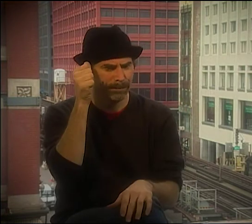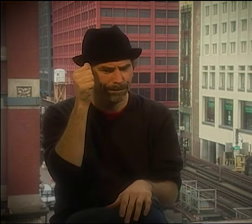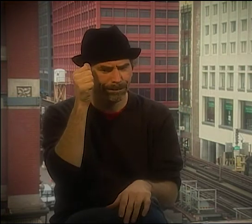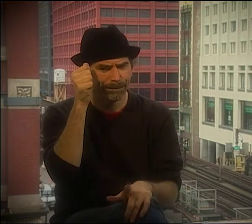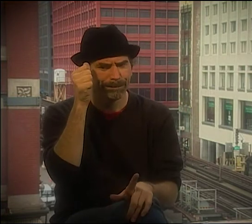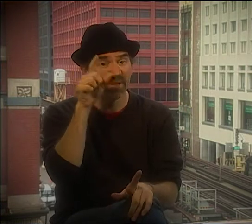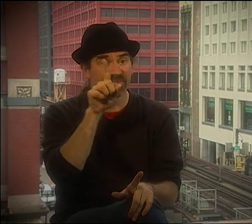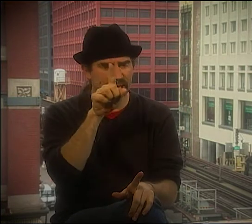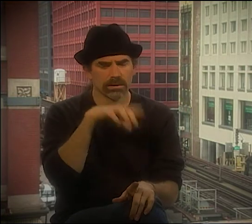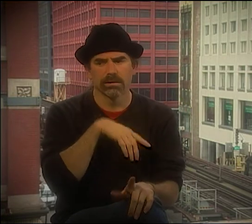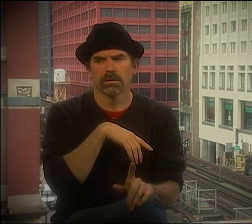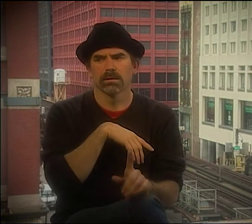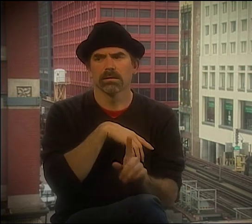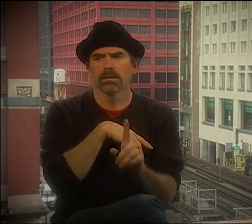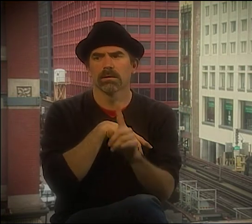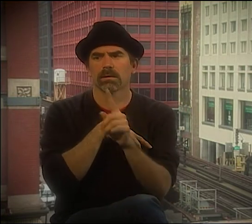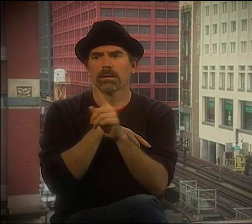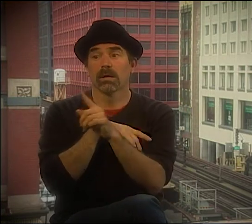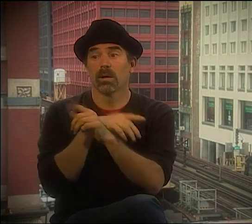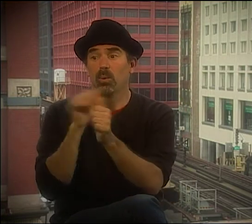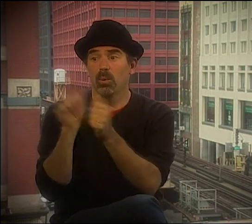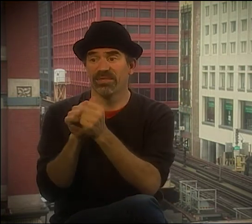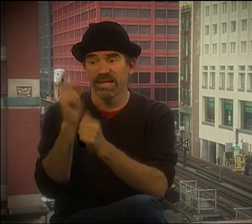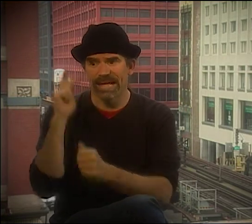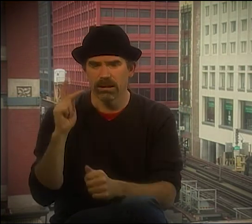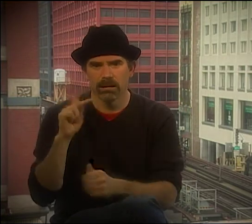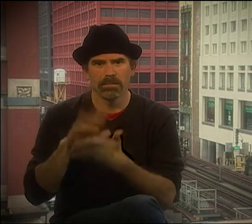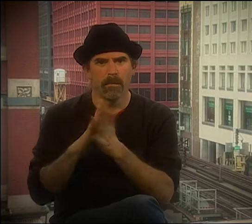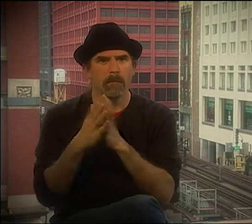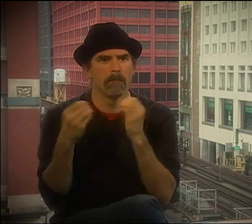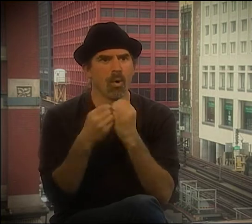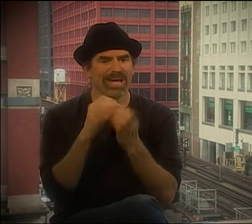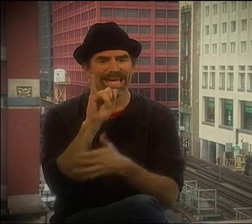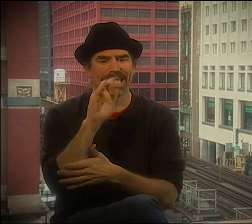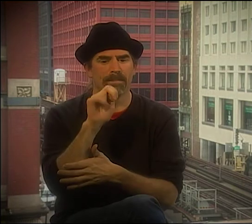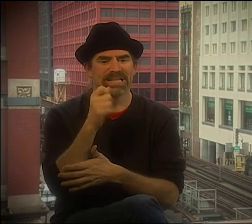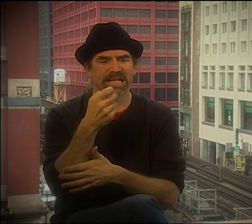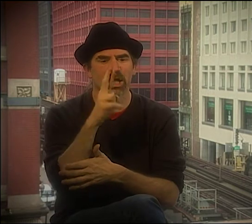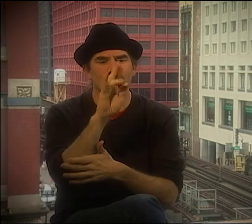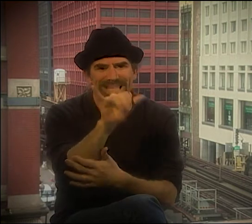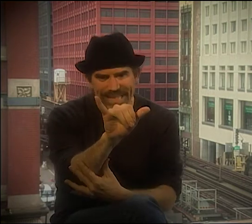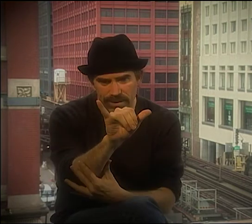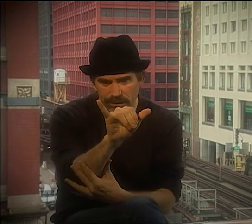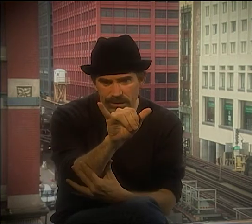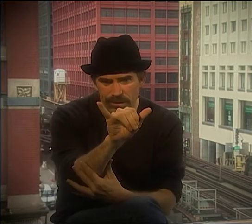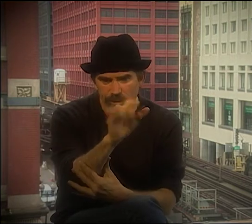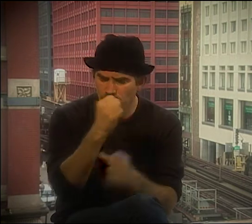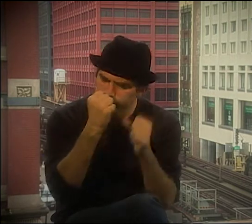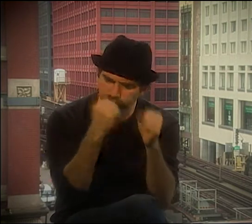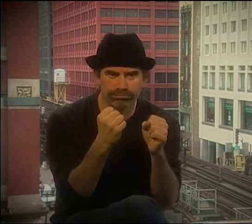LIKE A LADDER OR SOMETHING, THROWING PAINT ON THE SKY. I REMEMBER SOMETHING LIKE THAT. I REMEMBER IT WAS VERY ABSTRACT.